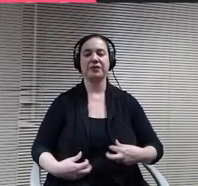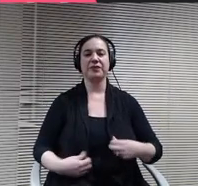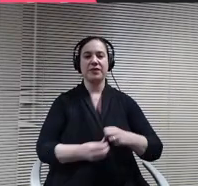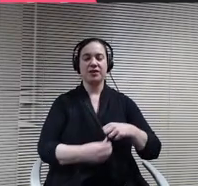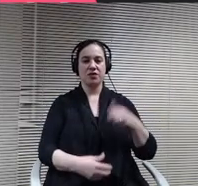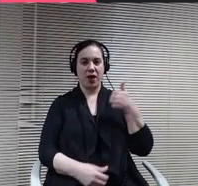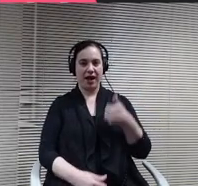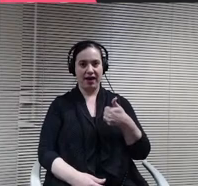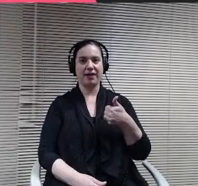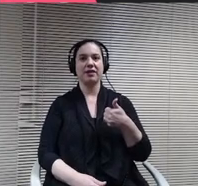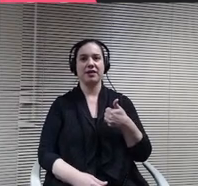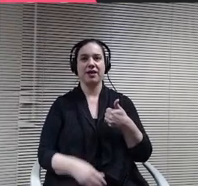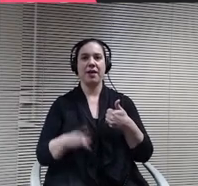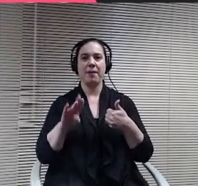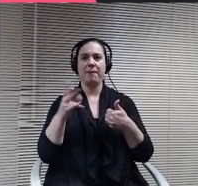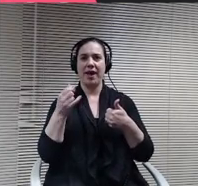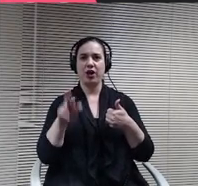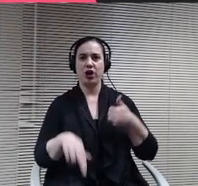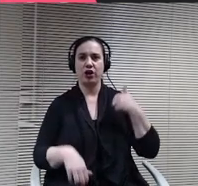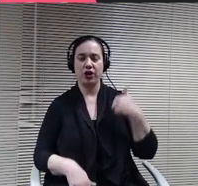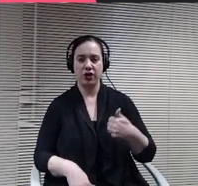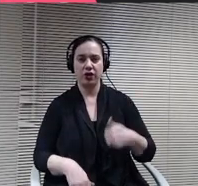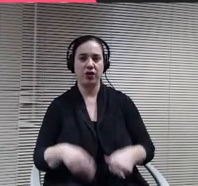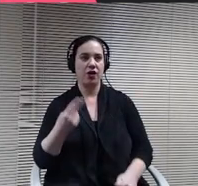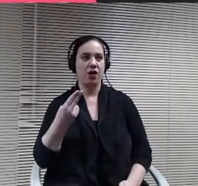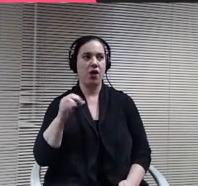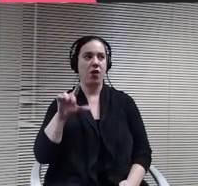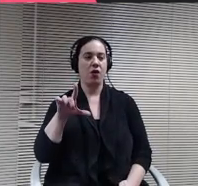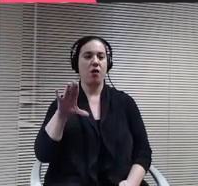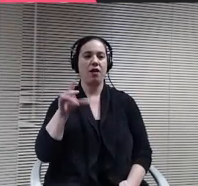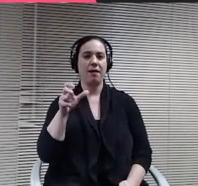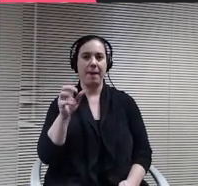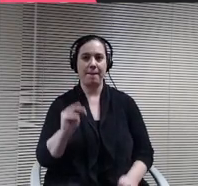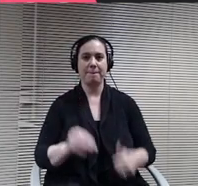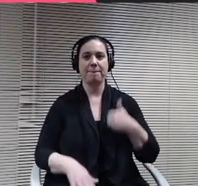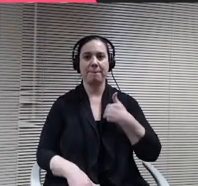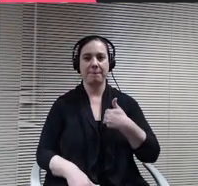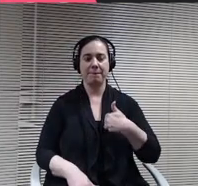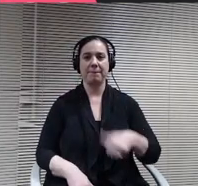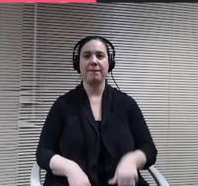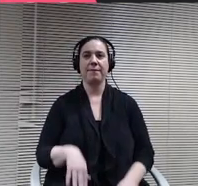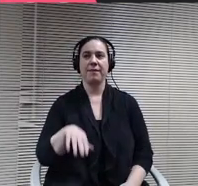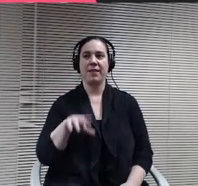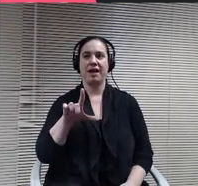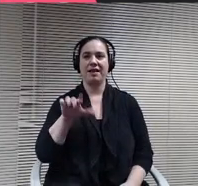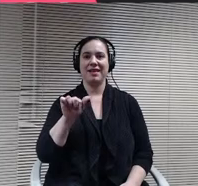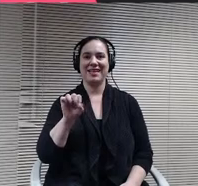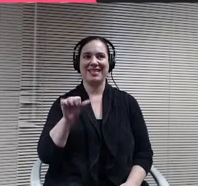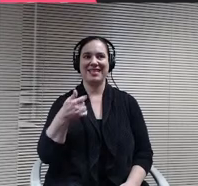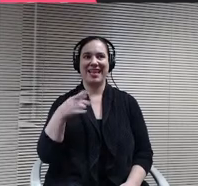I remember Holcomb. I remember lasage. I.